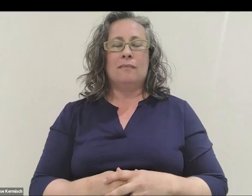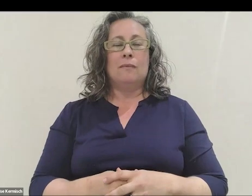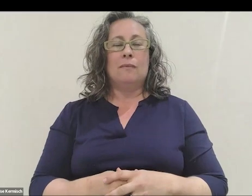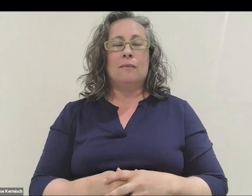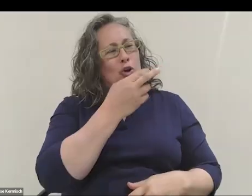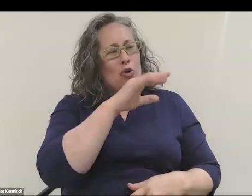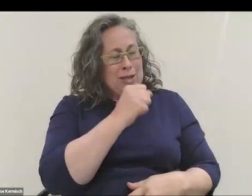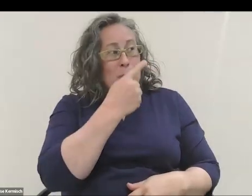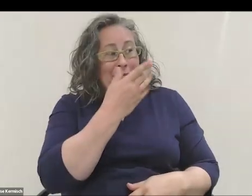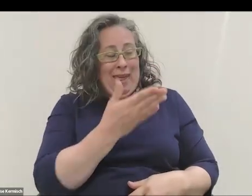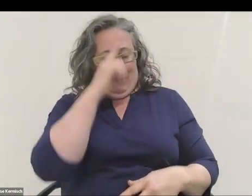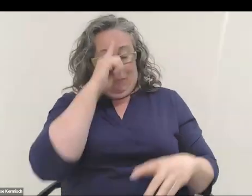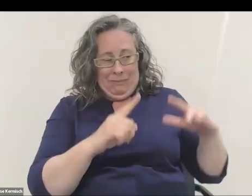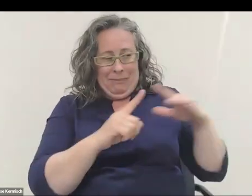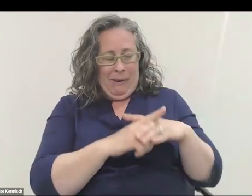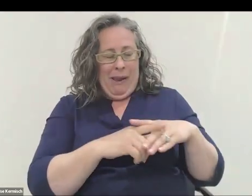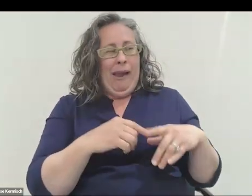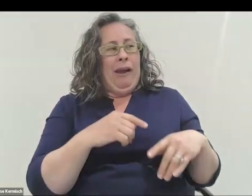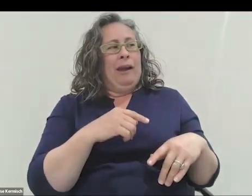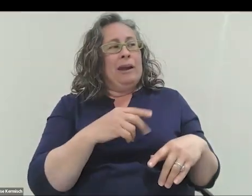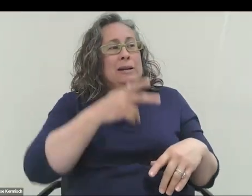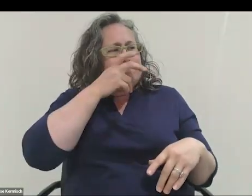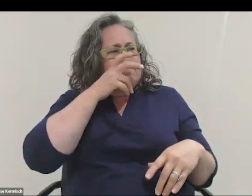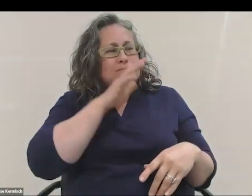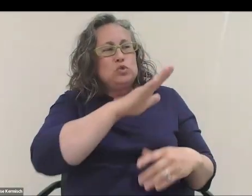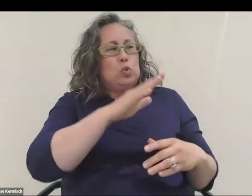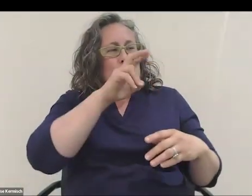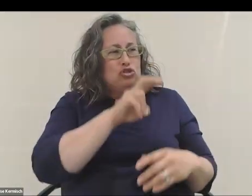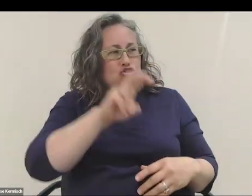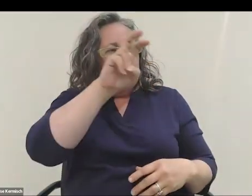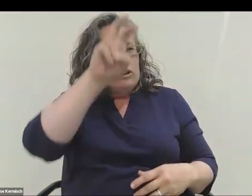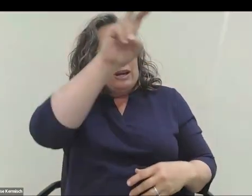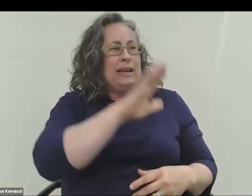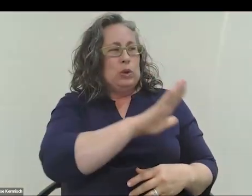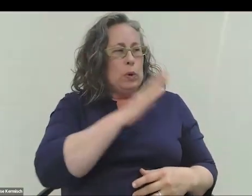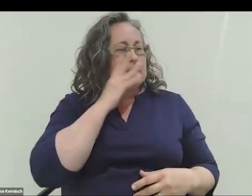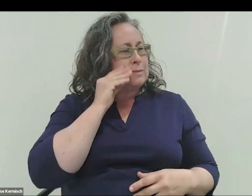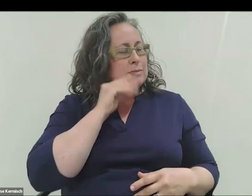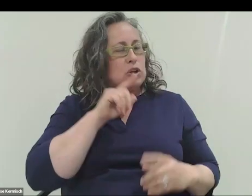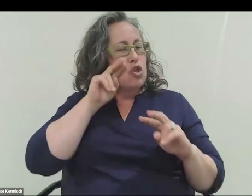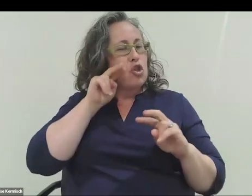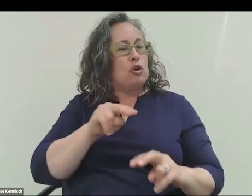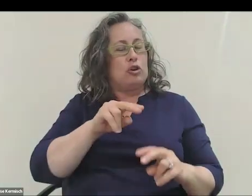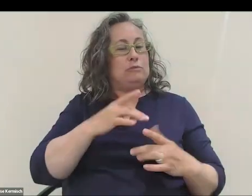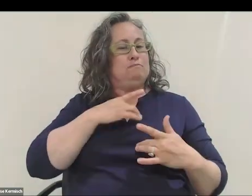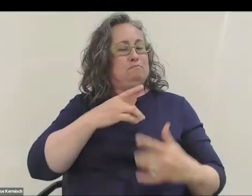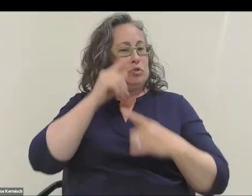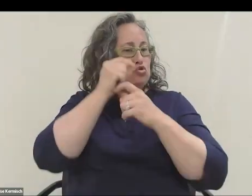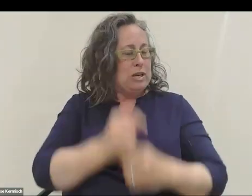so it sounds like hearing your journey and experience, when you look at the traditional NASA astronaut requirements,